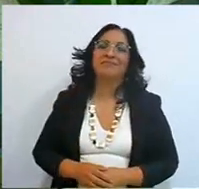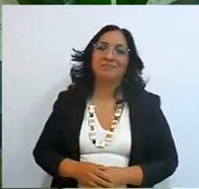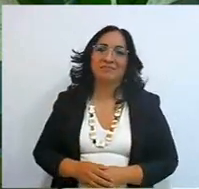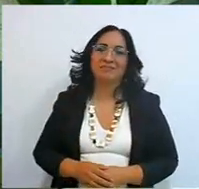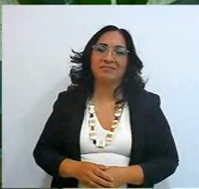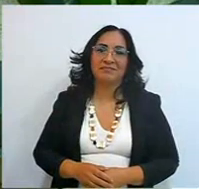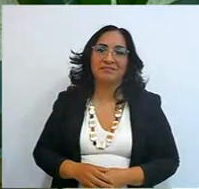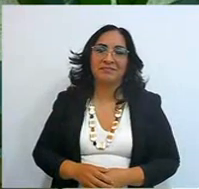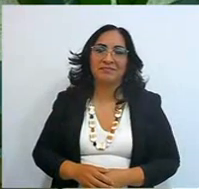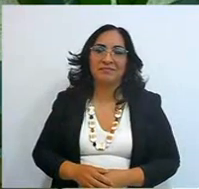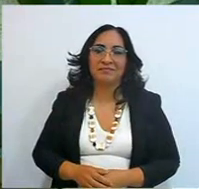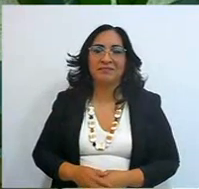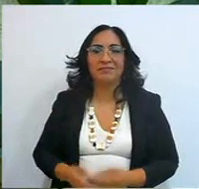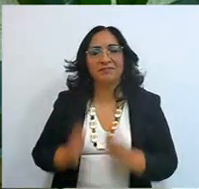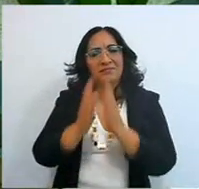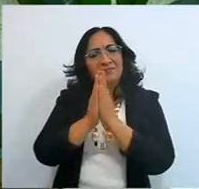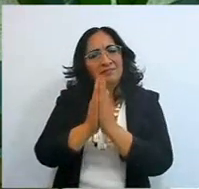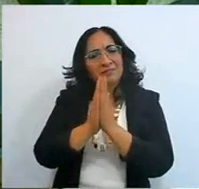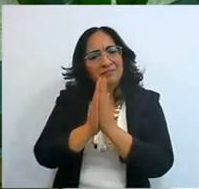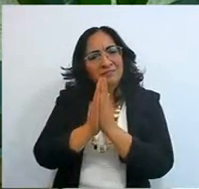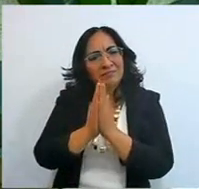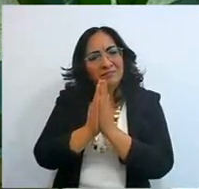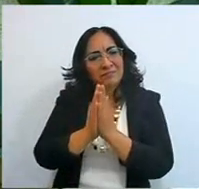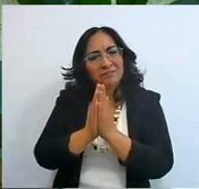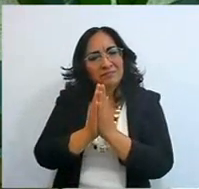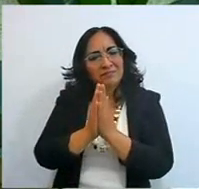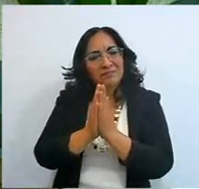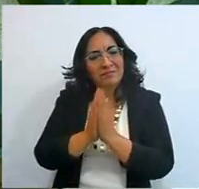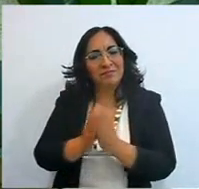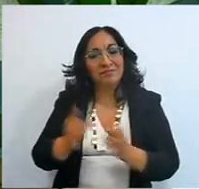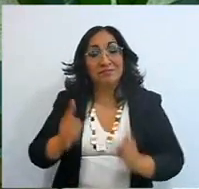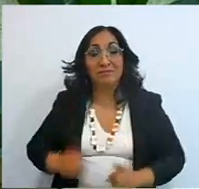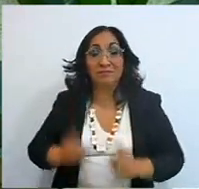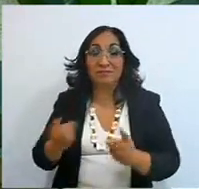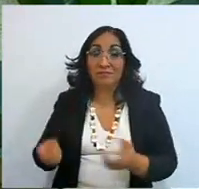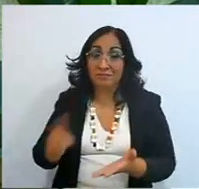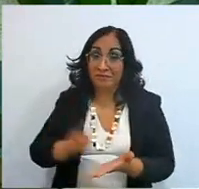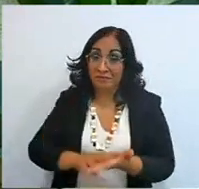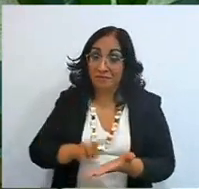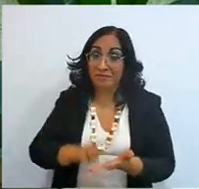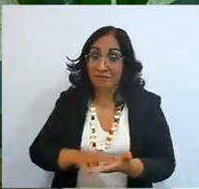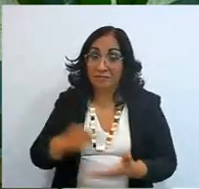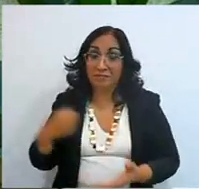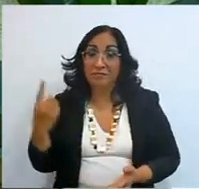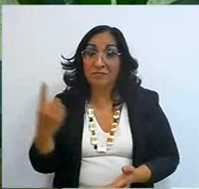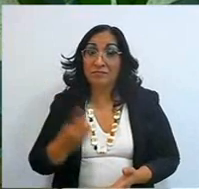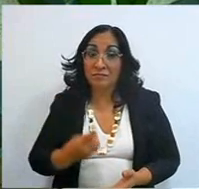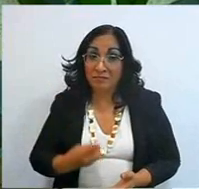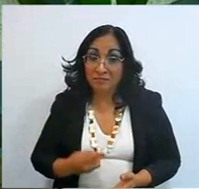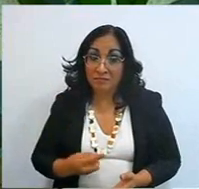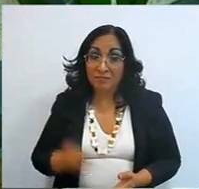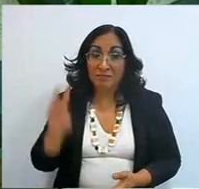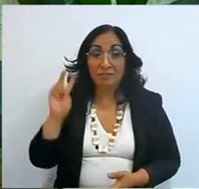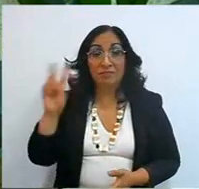value what is important people, because look, there are many promises in the Lord,